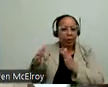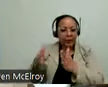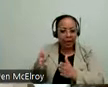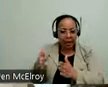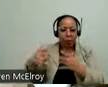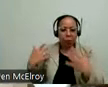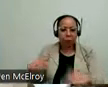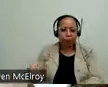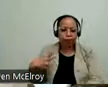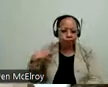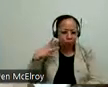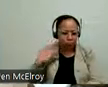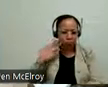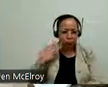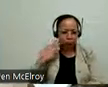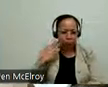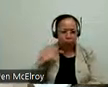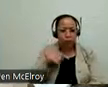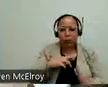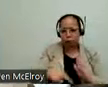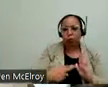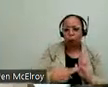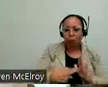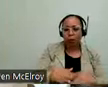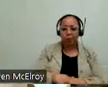so much experience to this. So we go out and do inspection. We provide